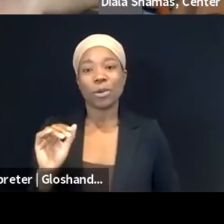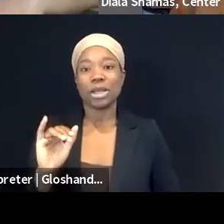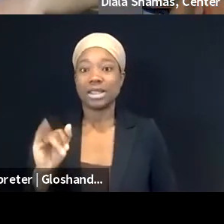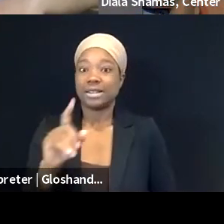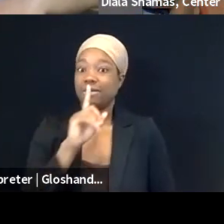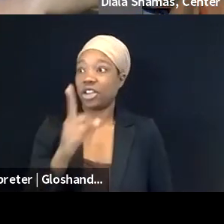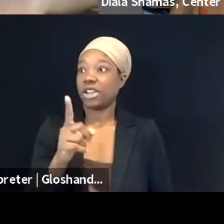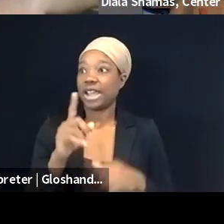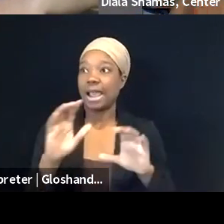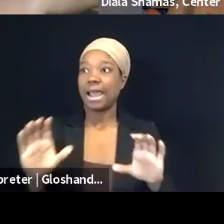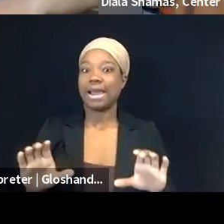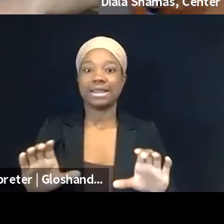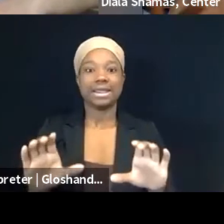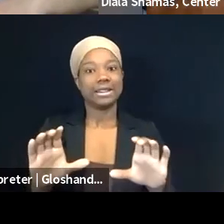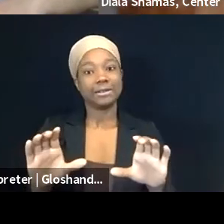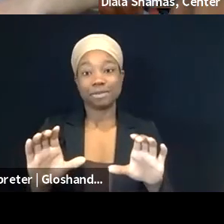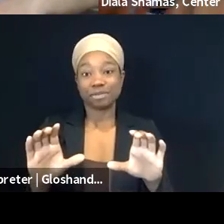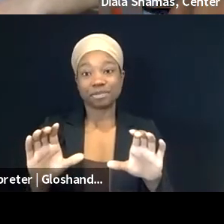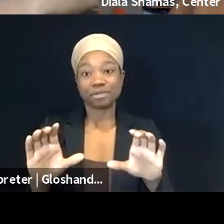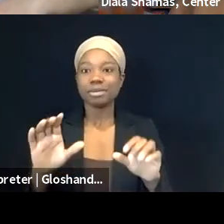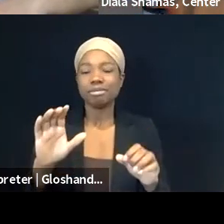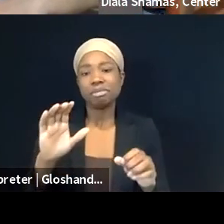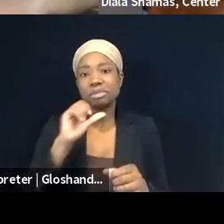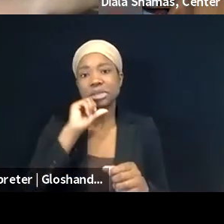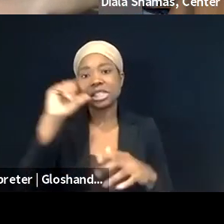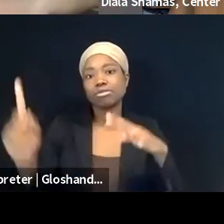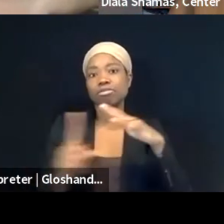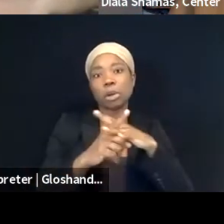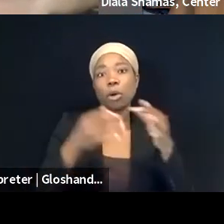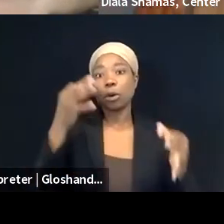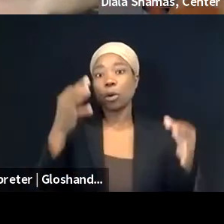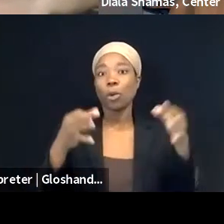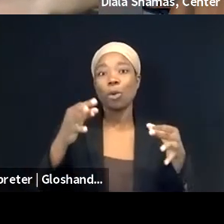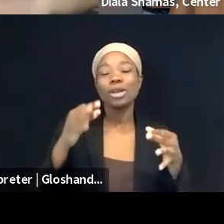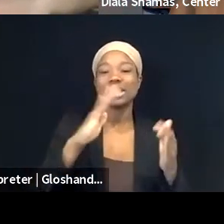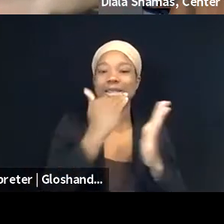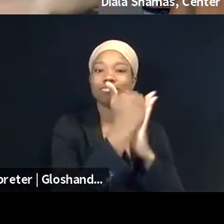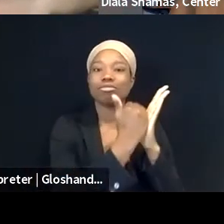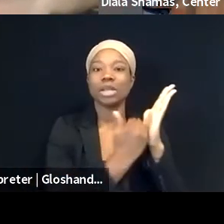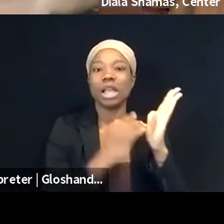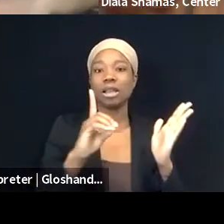and this doesn't make it on a court's docket, so you're not seeing it necessarily, but we're hearing a lot about it because people come to us,